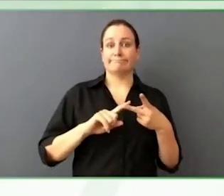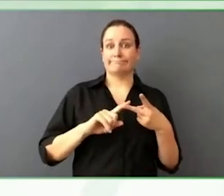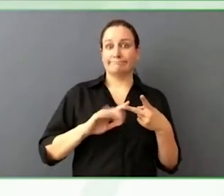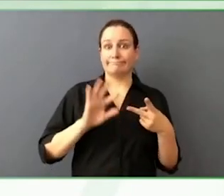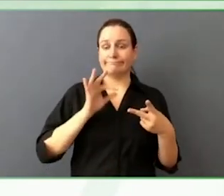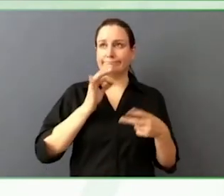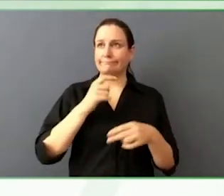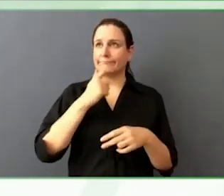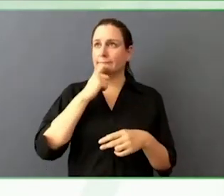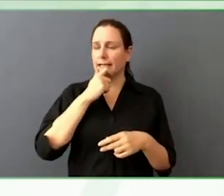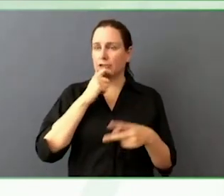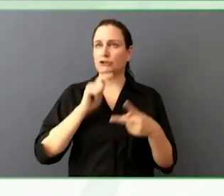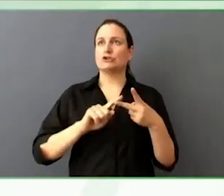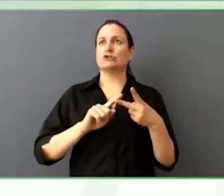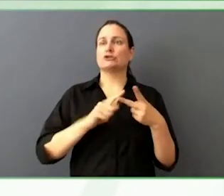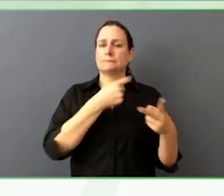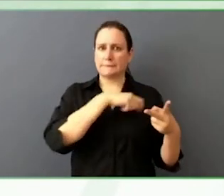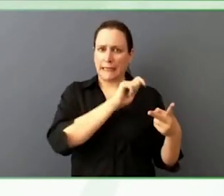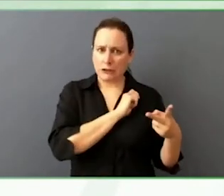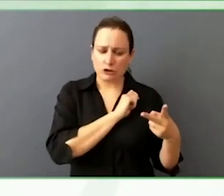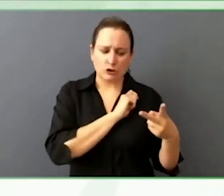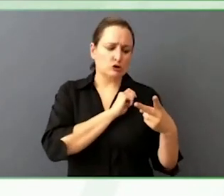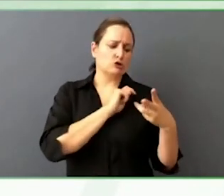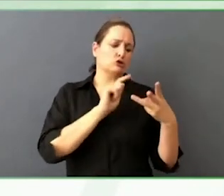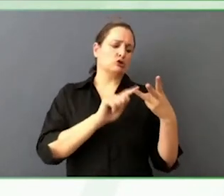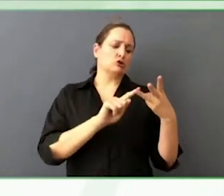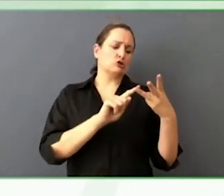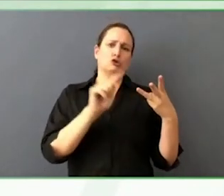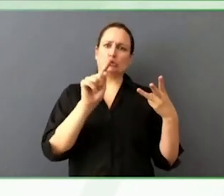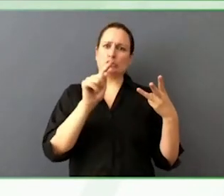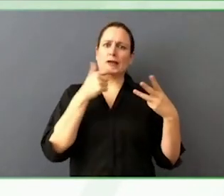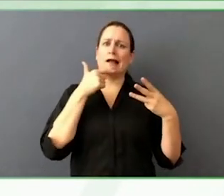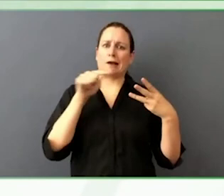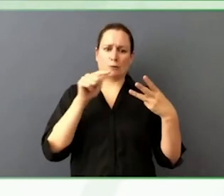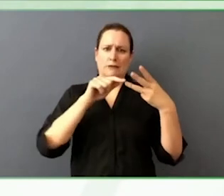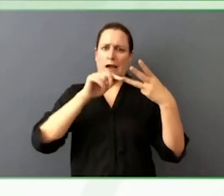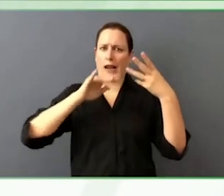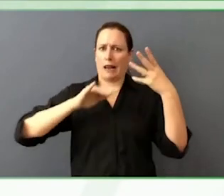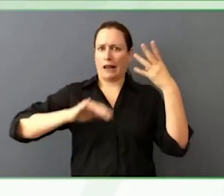It has also been translated into Varsity and Italian. I think also Romanian.